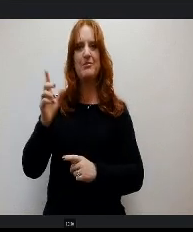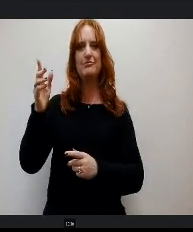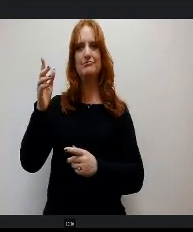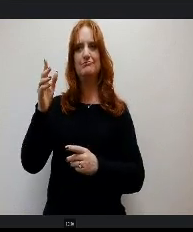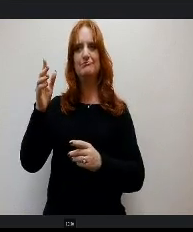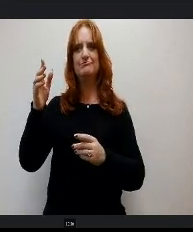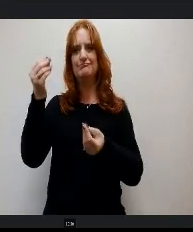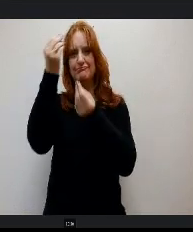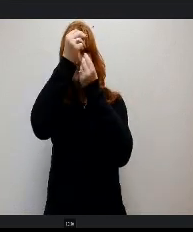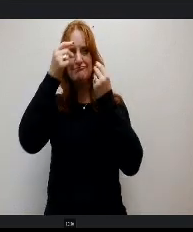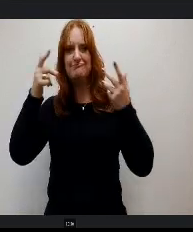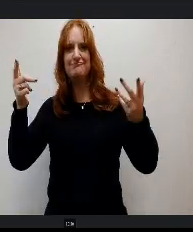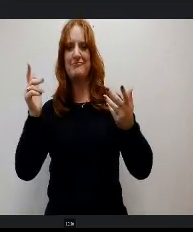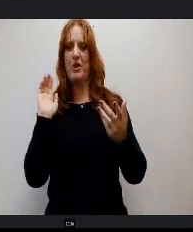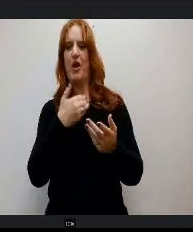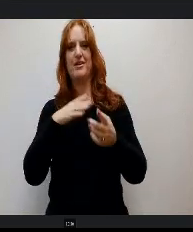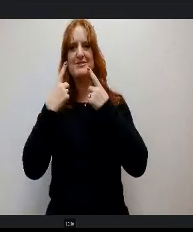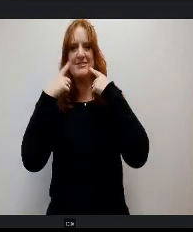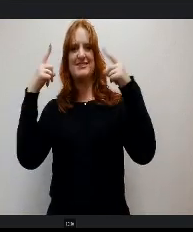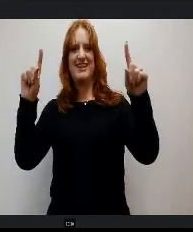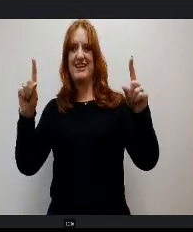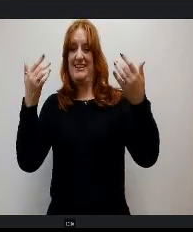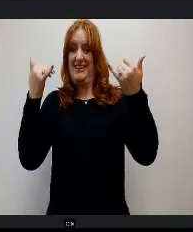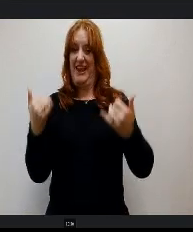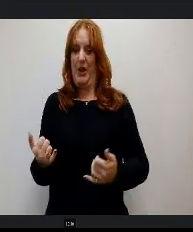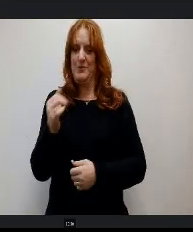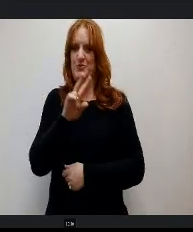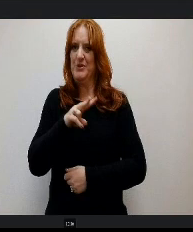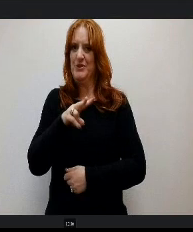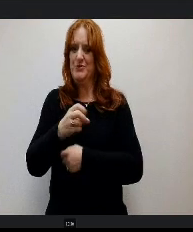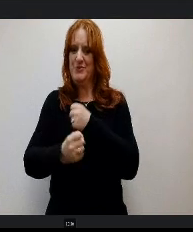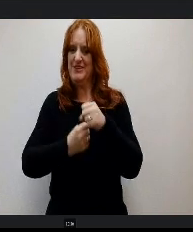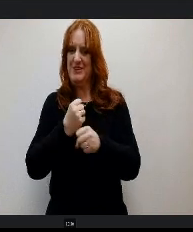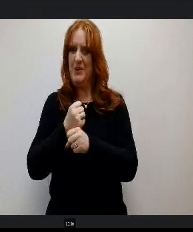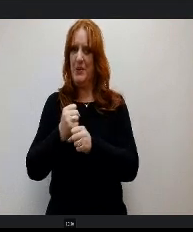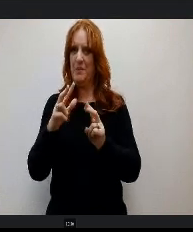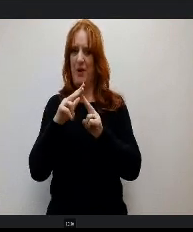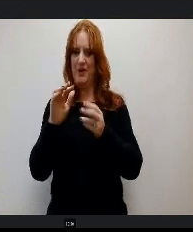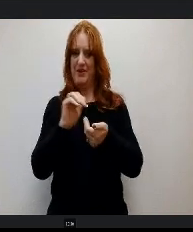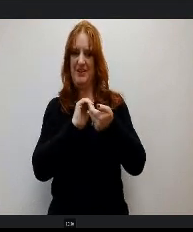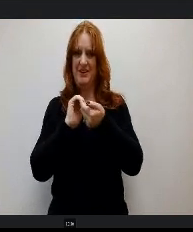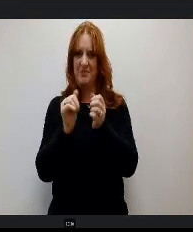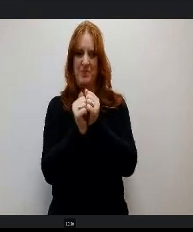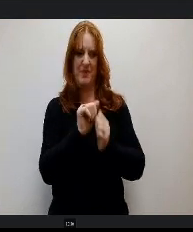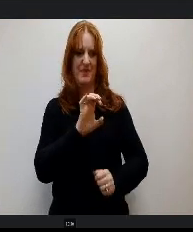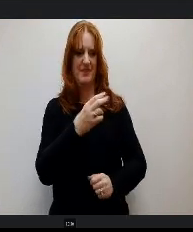that we've had and what is now a 22 year partnership between the Challenger Learning Center and District 20